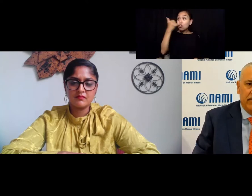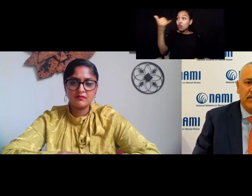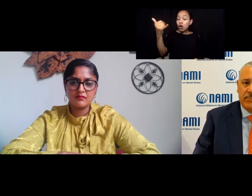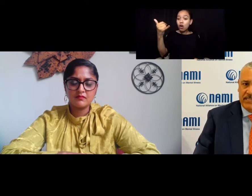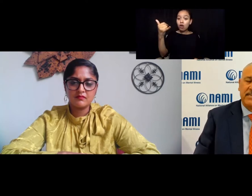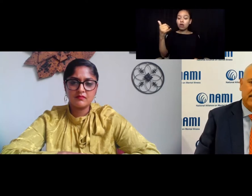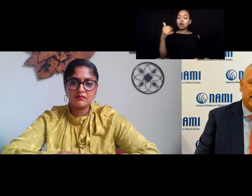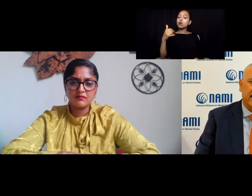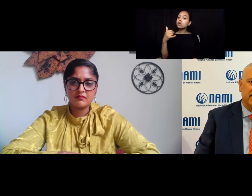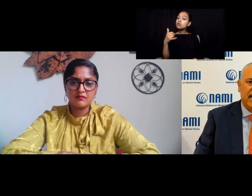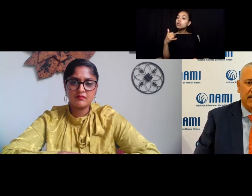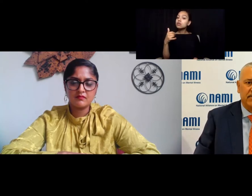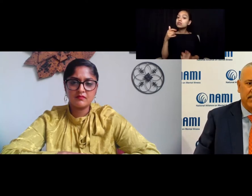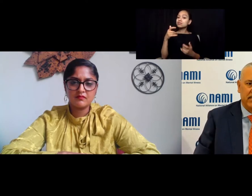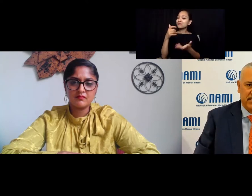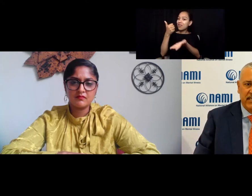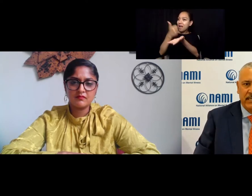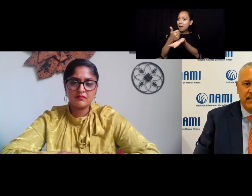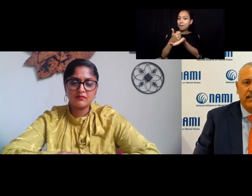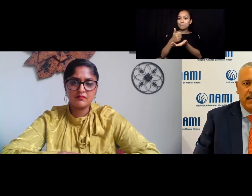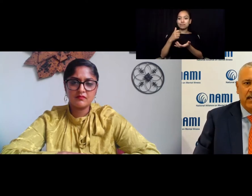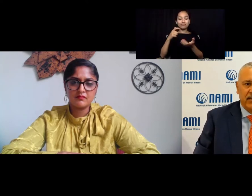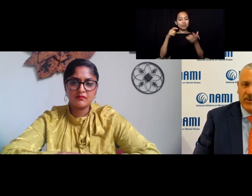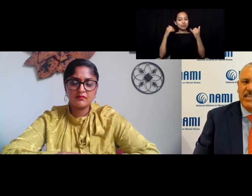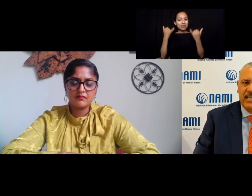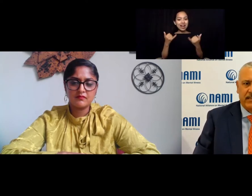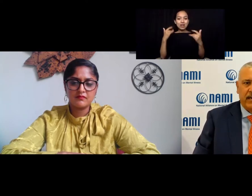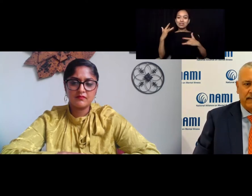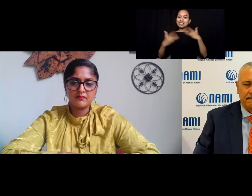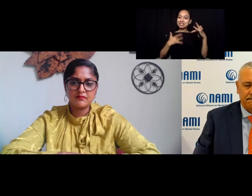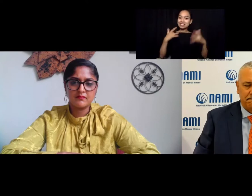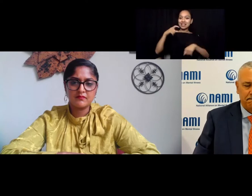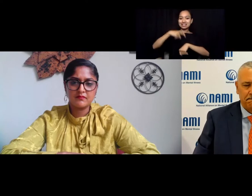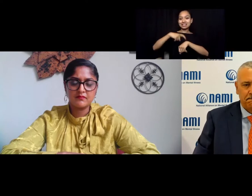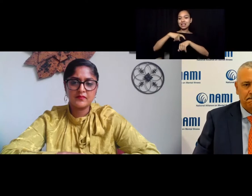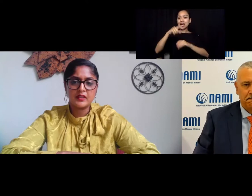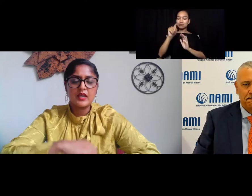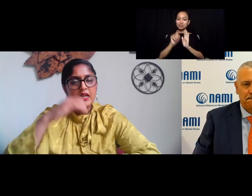but it's an exciting time to see if we can get there.